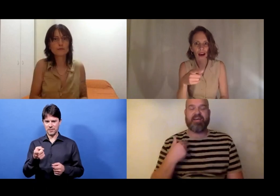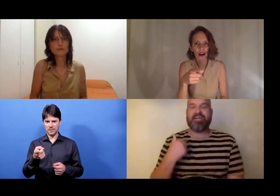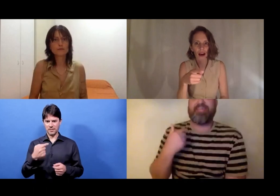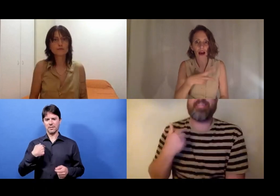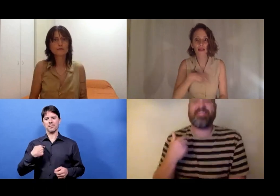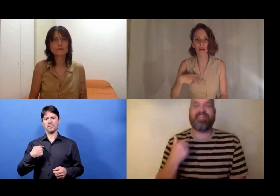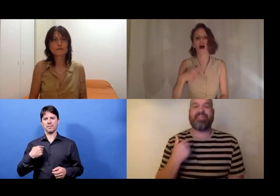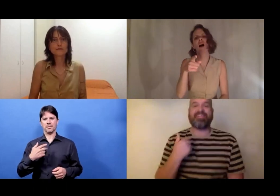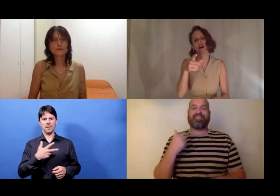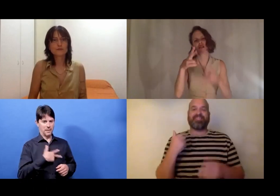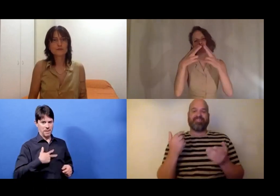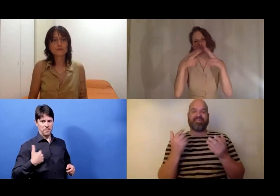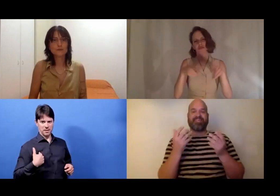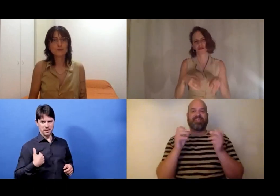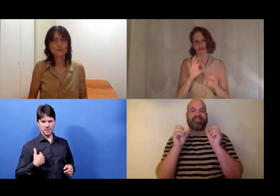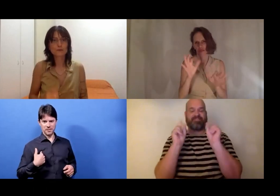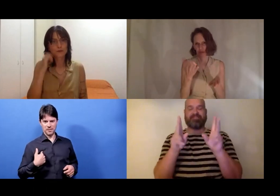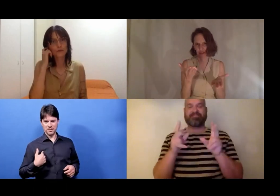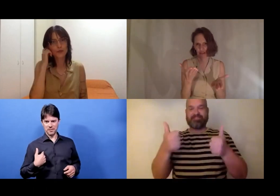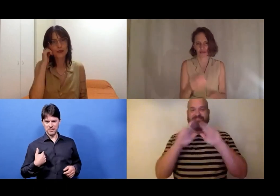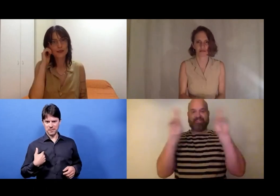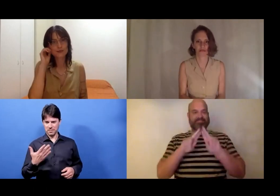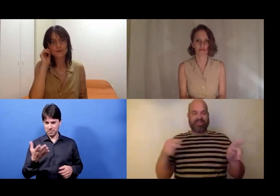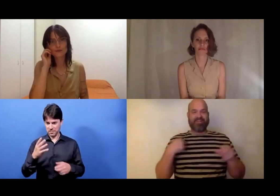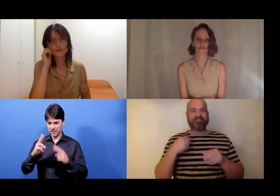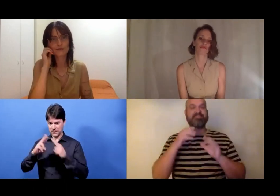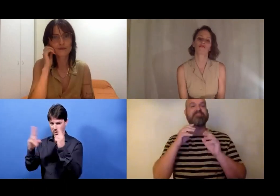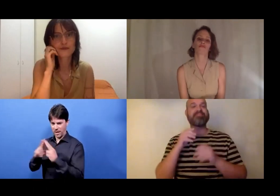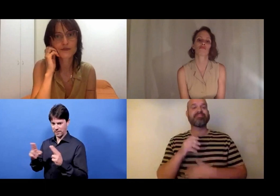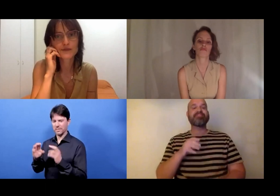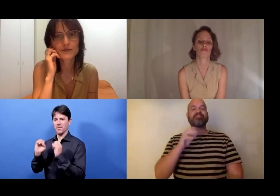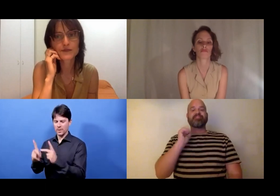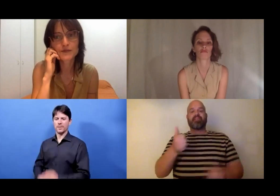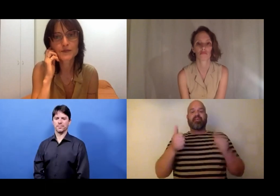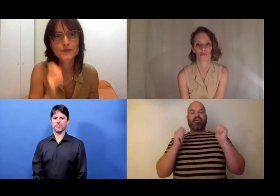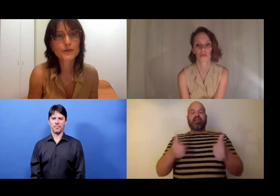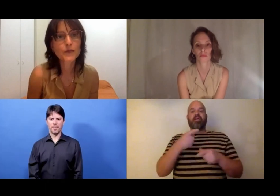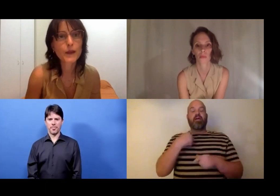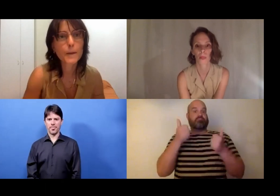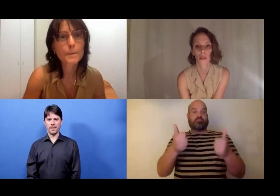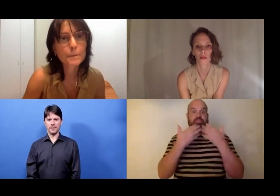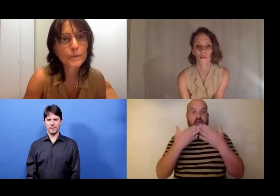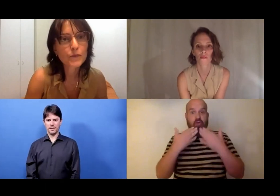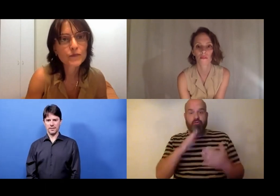Bo: Denmark. Kassandra Wedel: Oh, International. No problem.